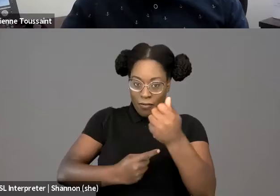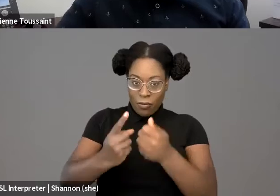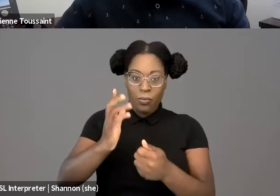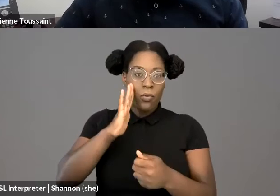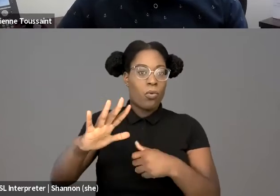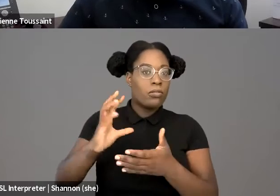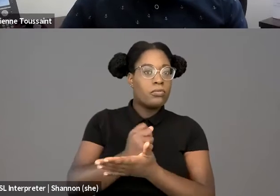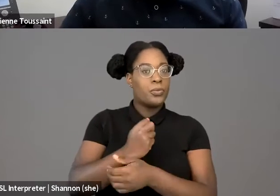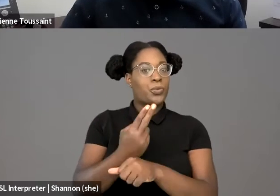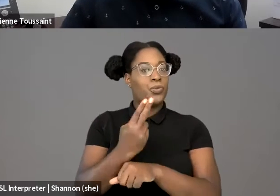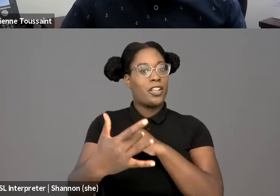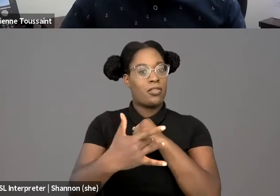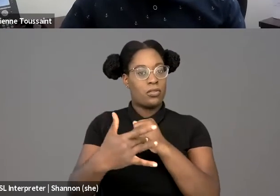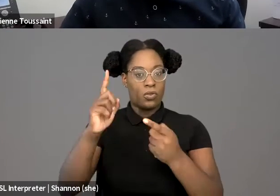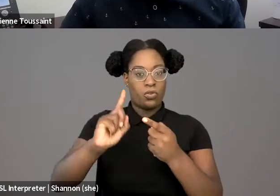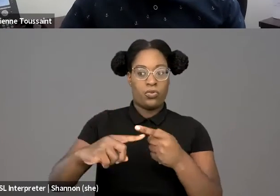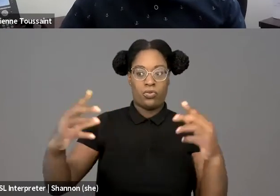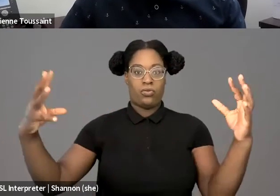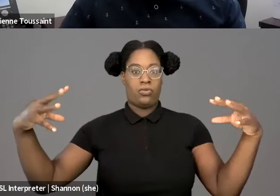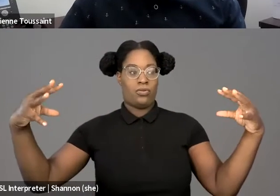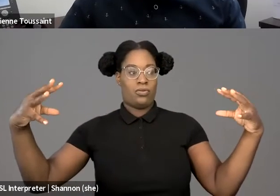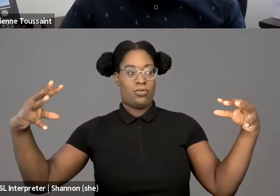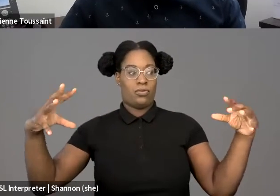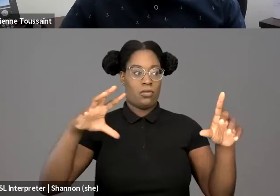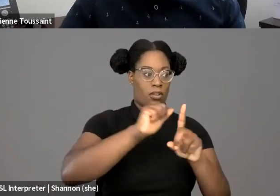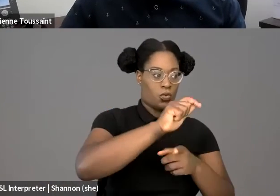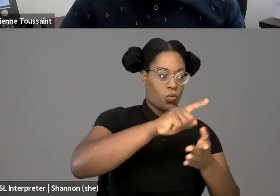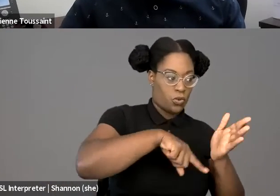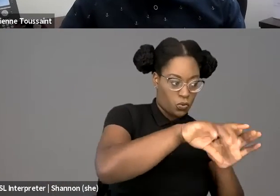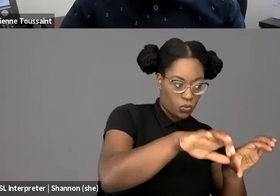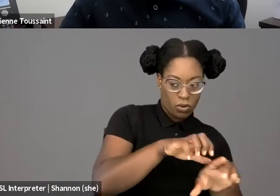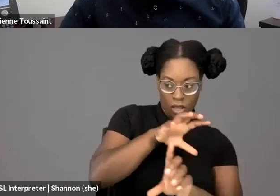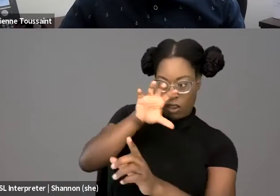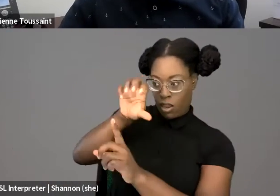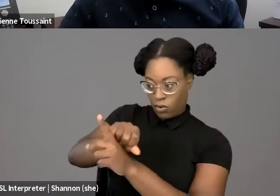because that's gonna reduce sort of like effed up behavior on both sides.